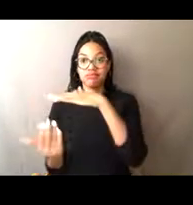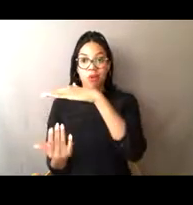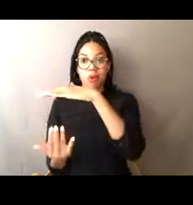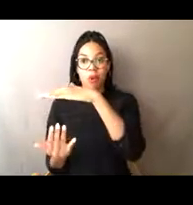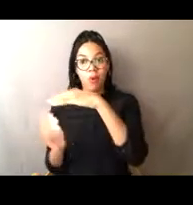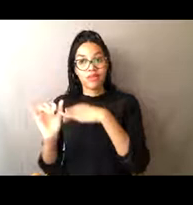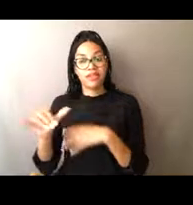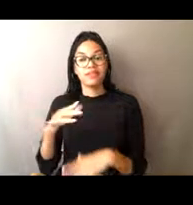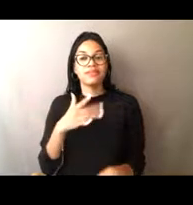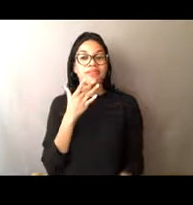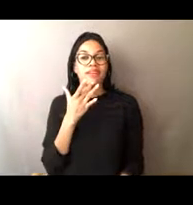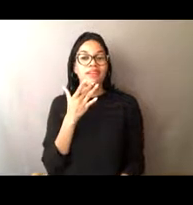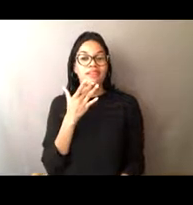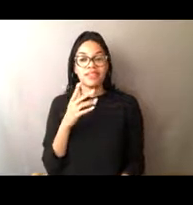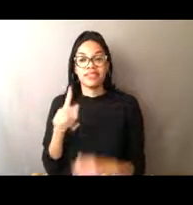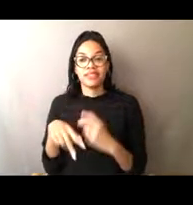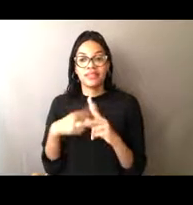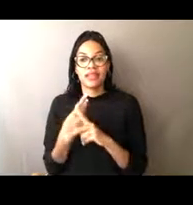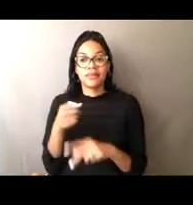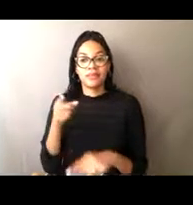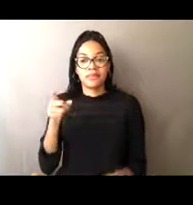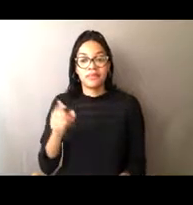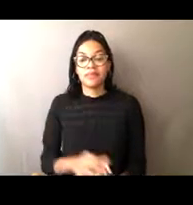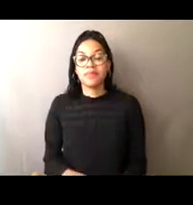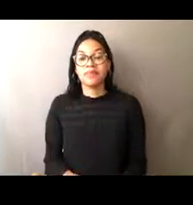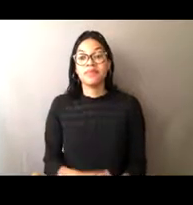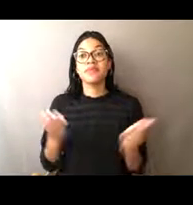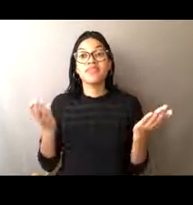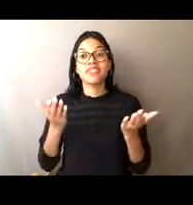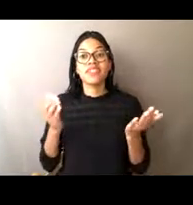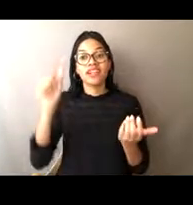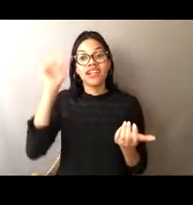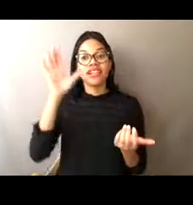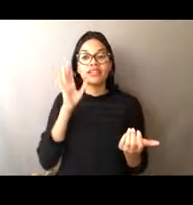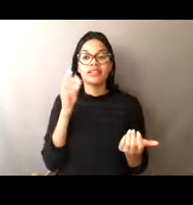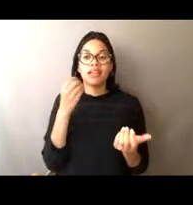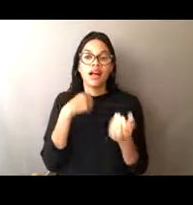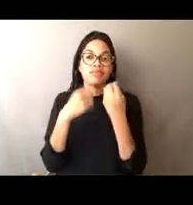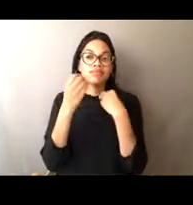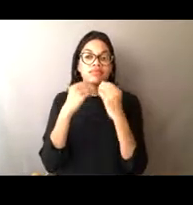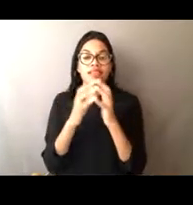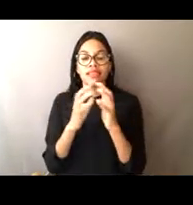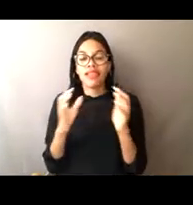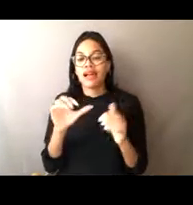So here in Alaska, we eat a lot of salmon and we eat a lot of wild game as well.